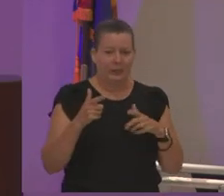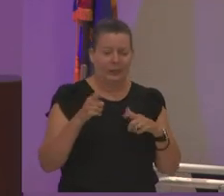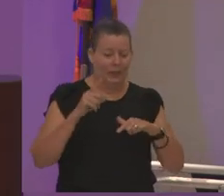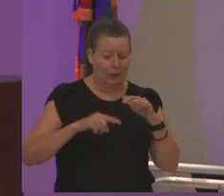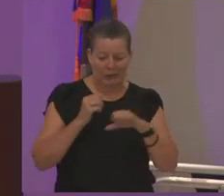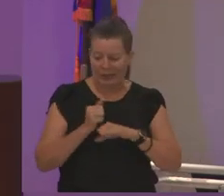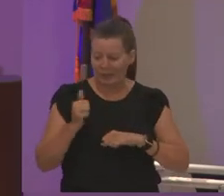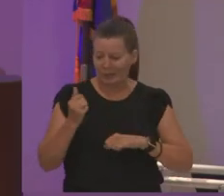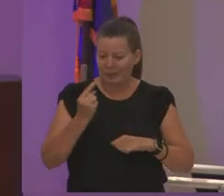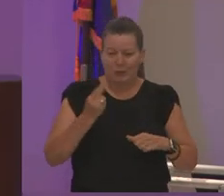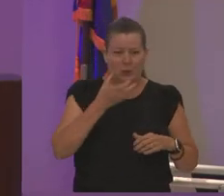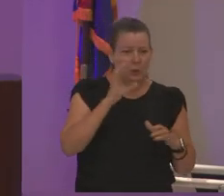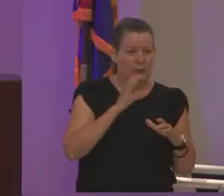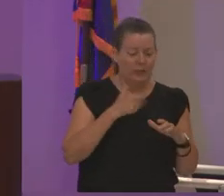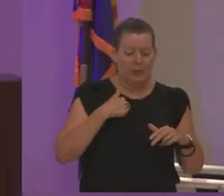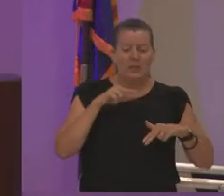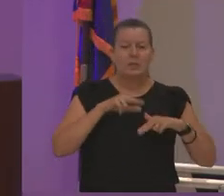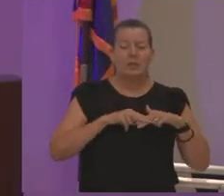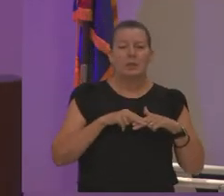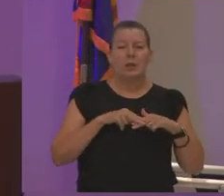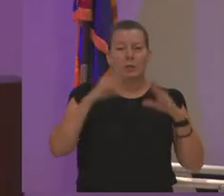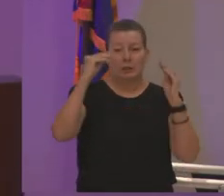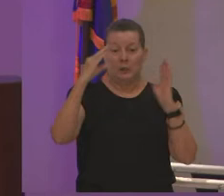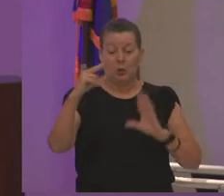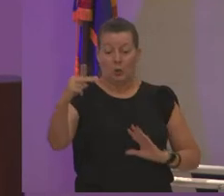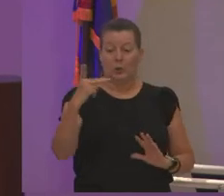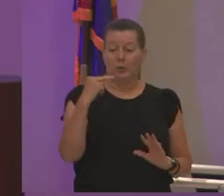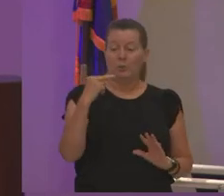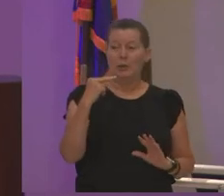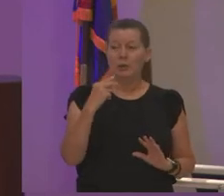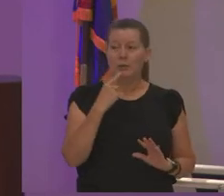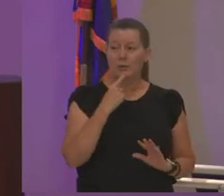and i remember i sat down and the professor looked at me and he said you're late